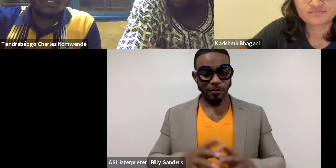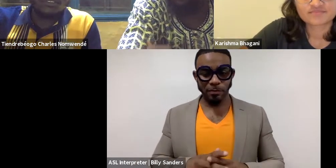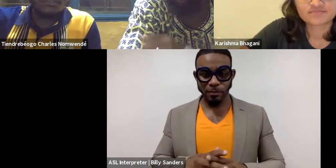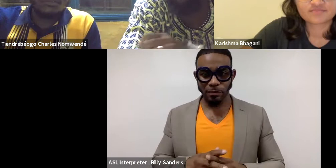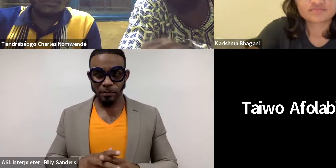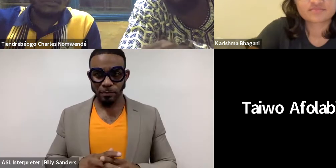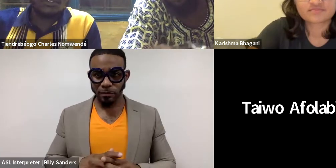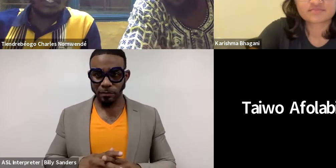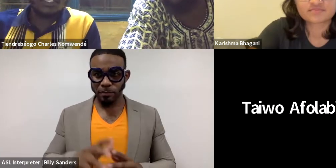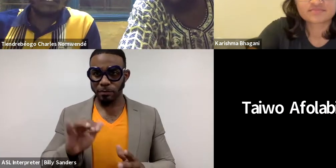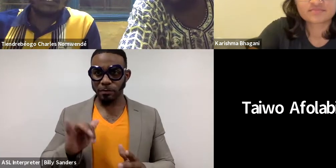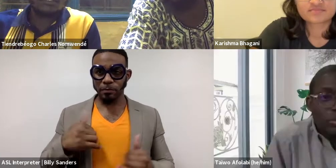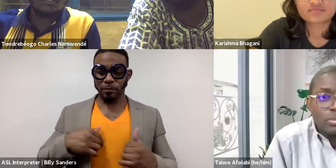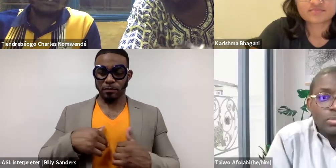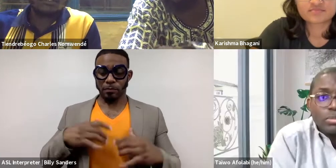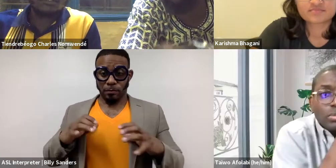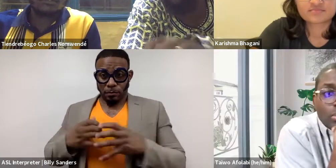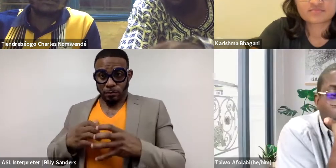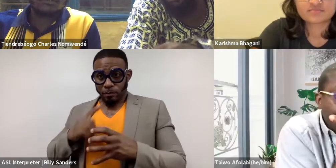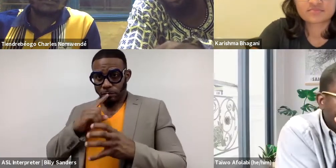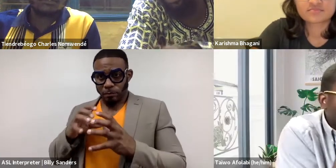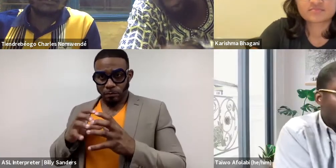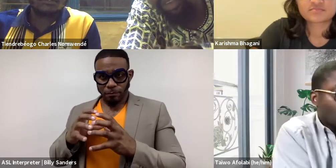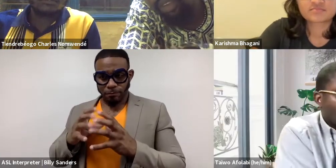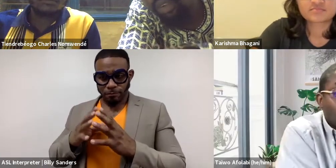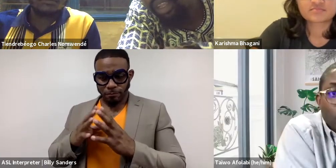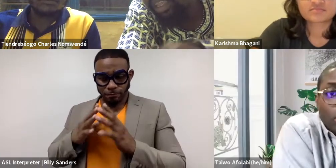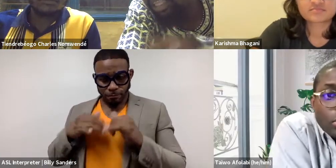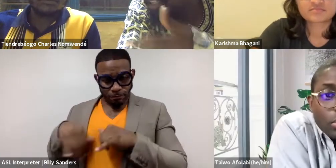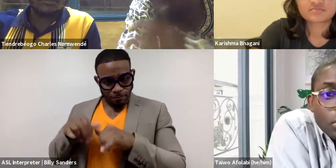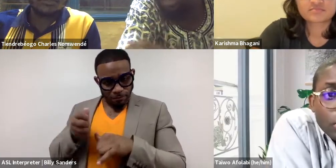That we are a common story. (Charles speaks French)